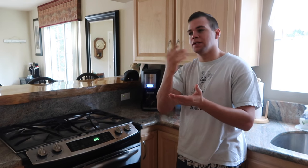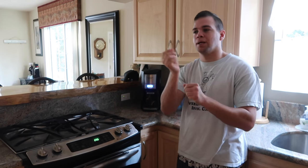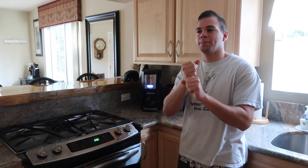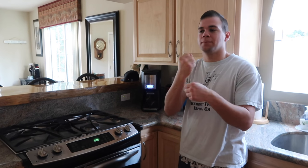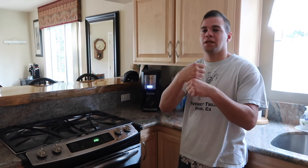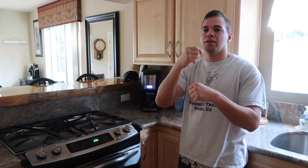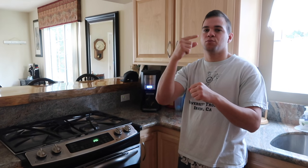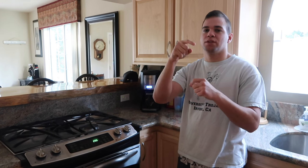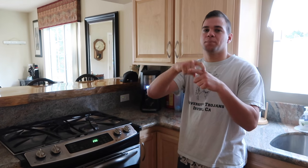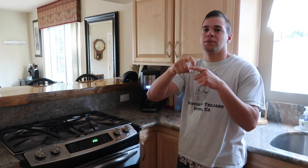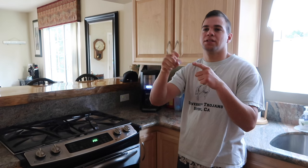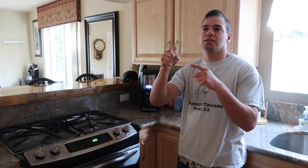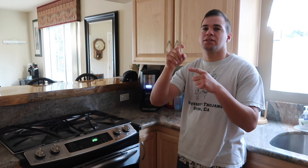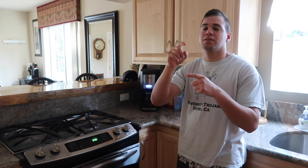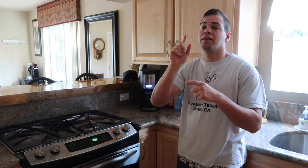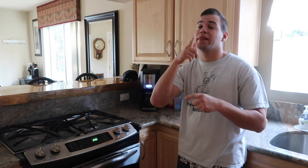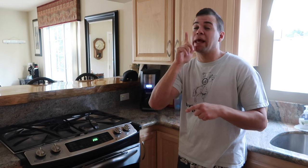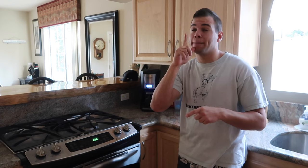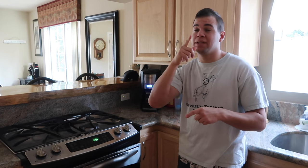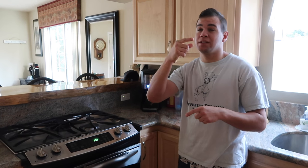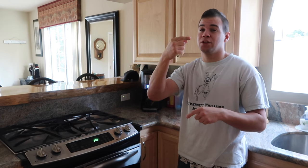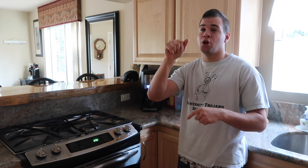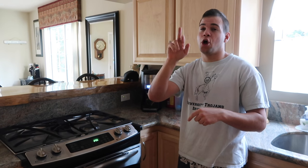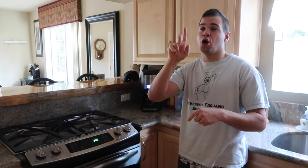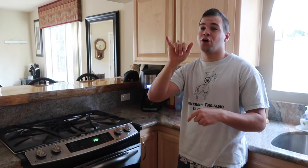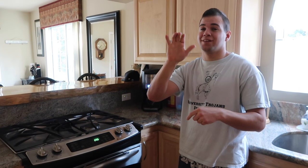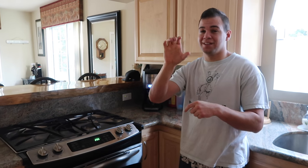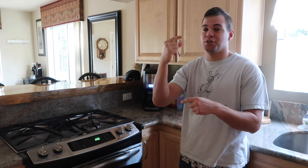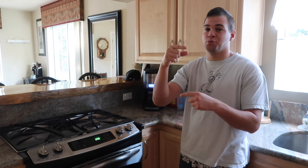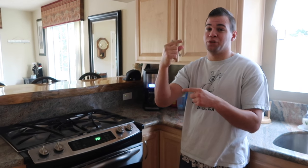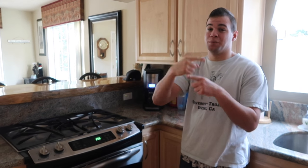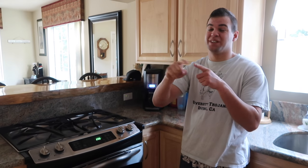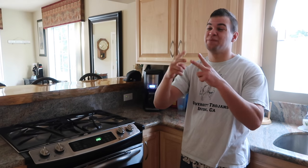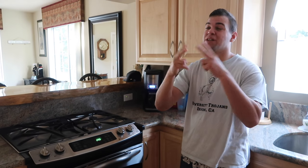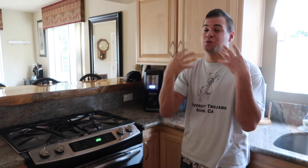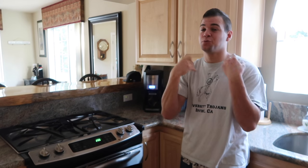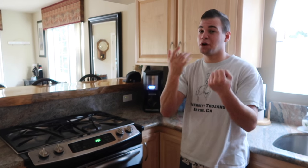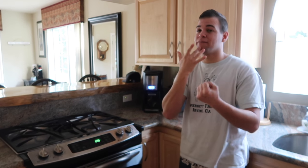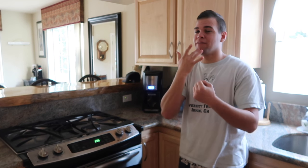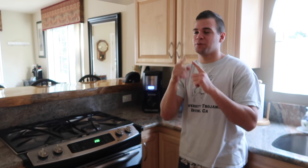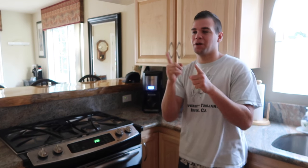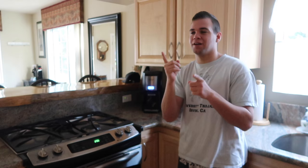and made green beans lemon garlic green beans, very strong flavor